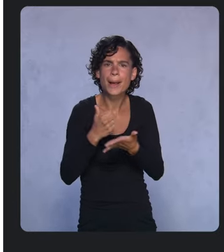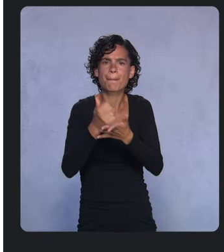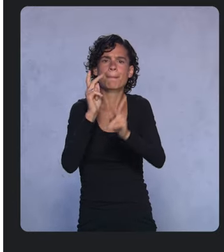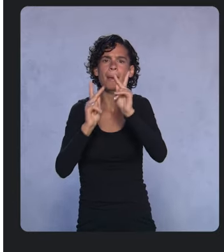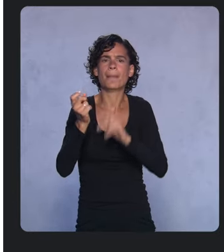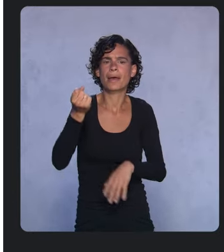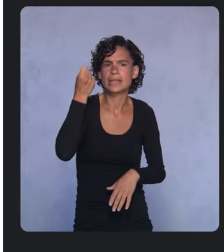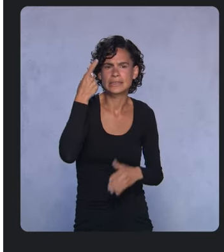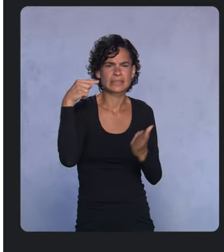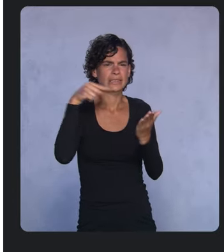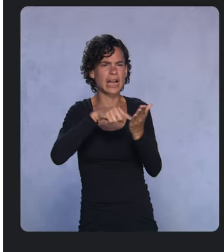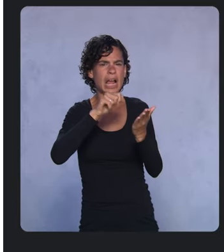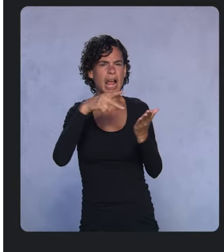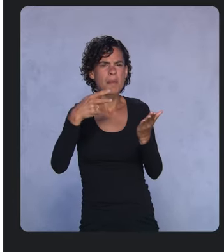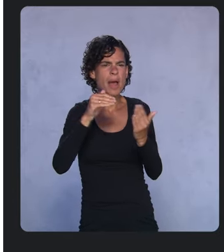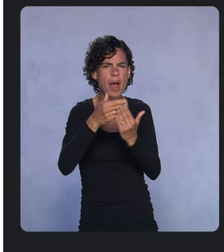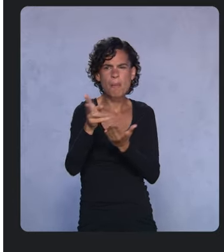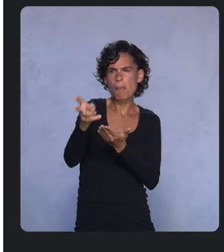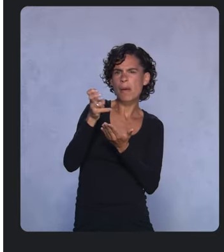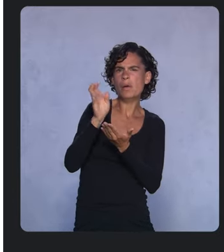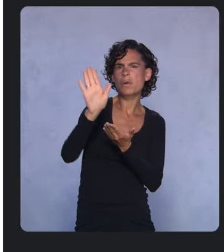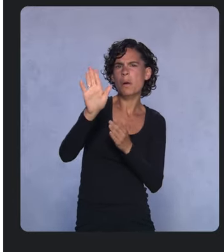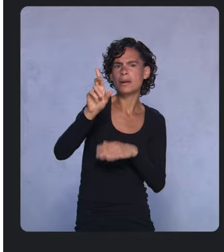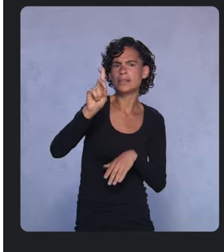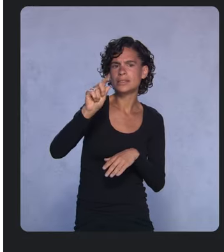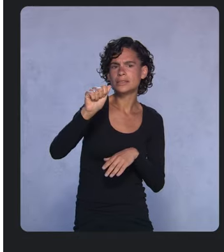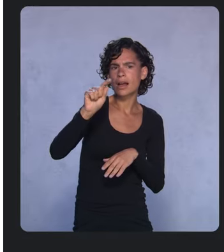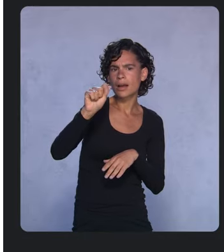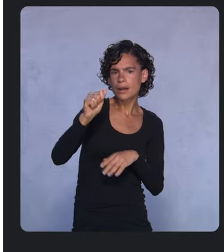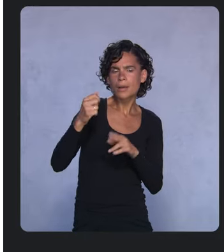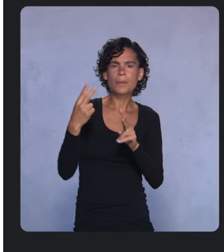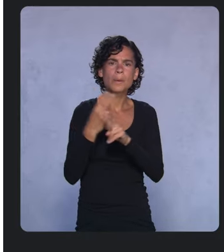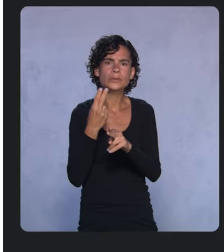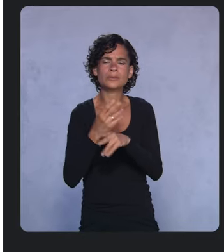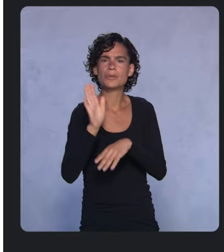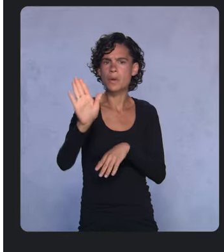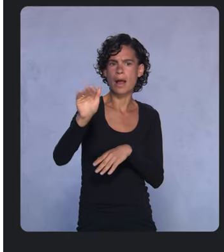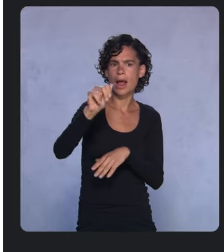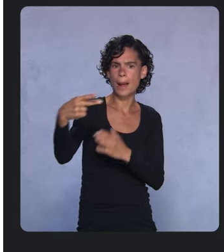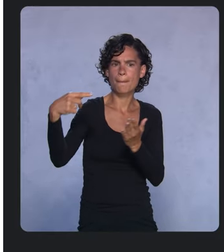To check usage in your apps or SDKs, we’re giving you auditing APIs and guidance.